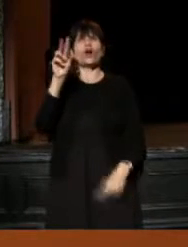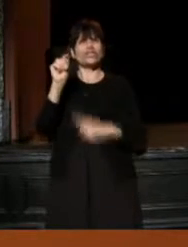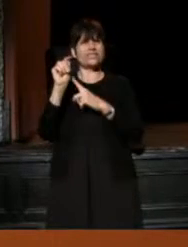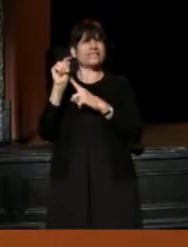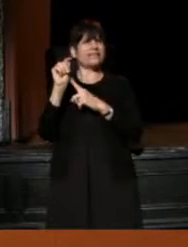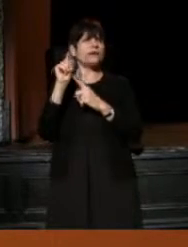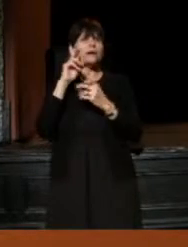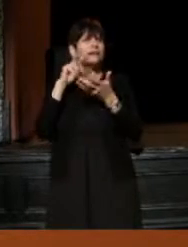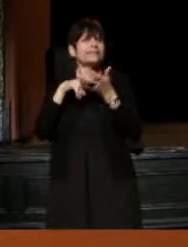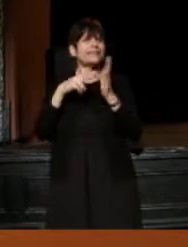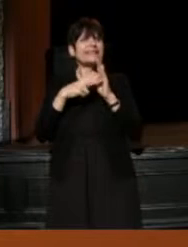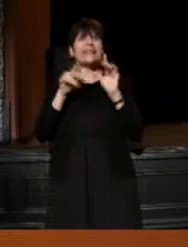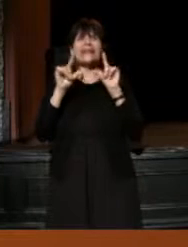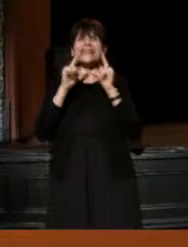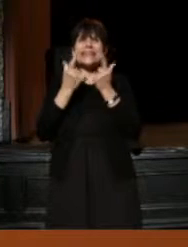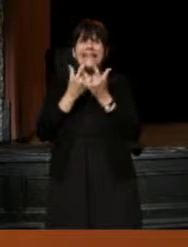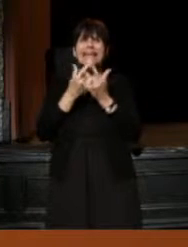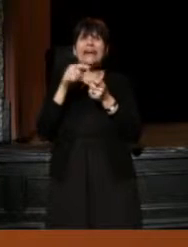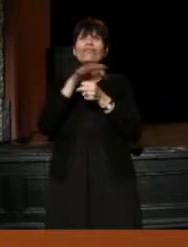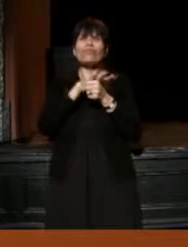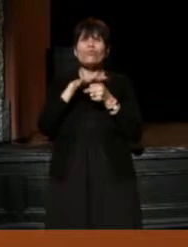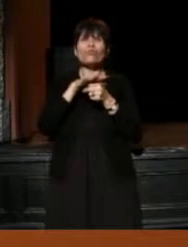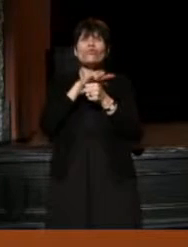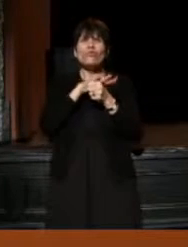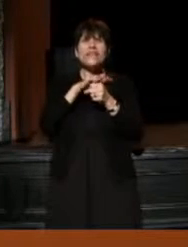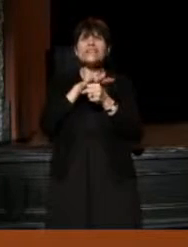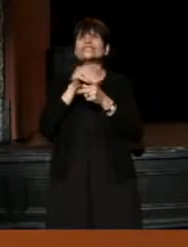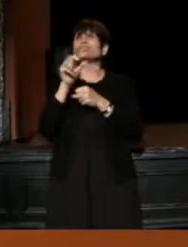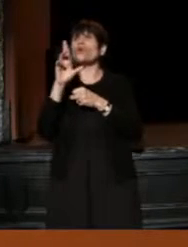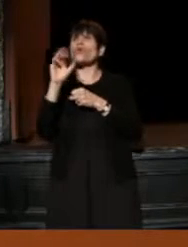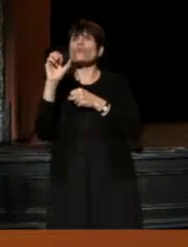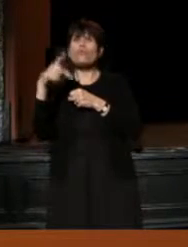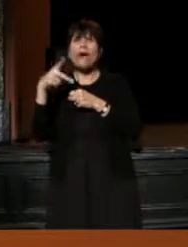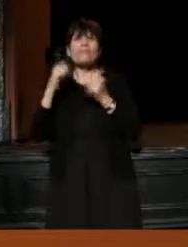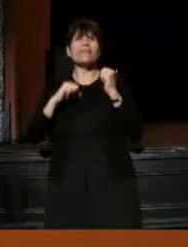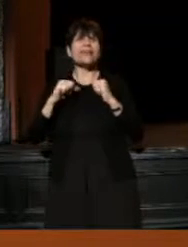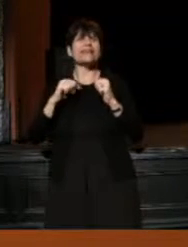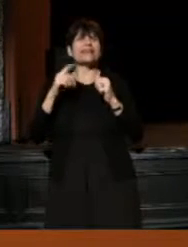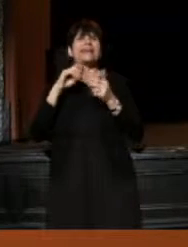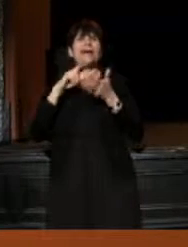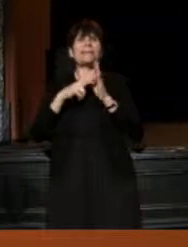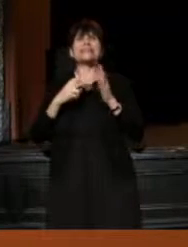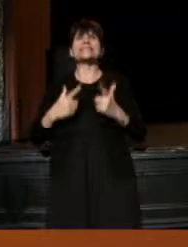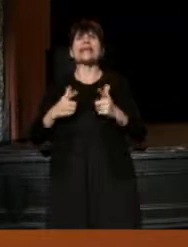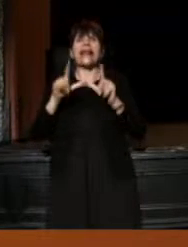But that doesn't mean League of Regional Theaters, or League of Repertory Theater even; it means League of Resident Theaters.